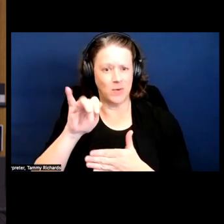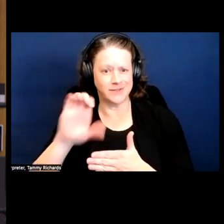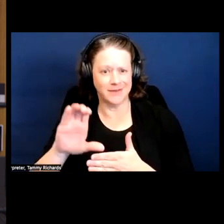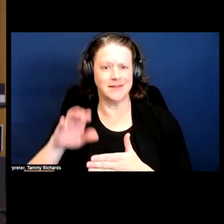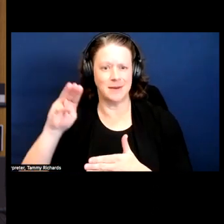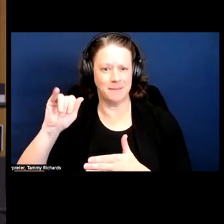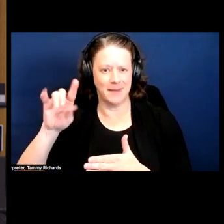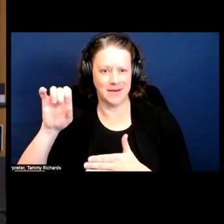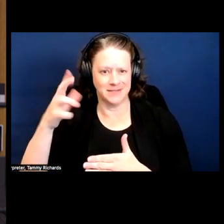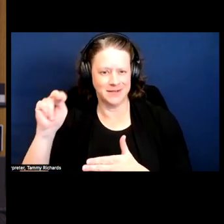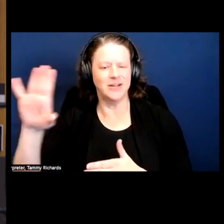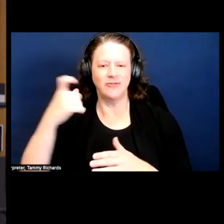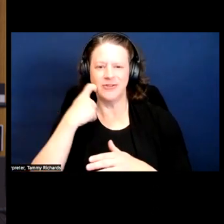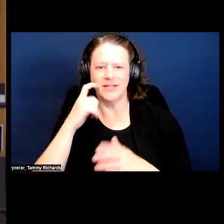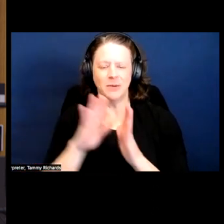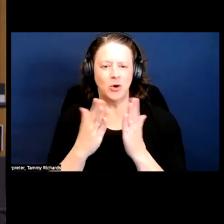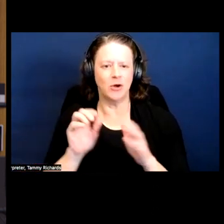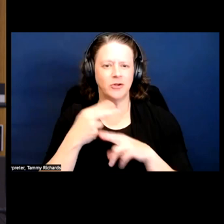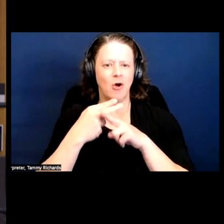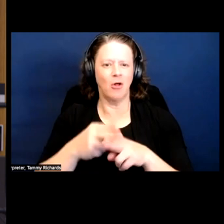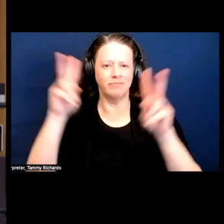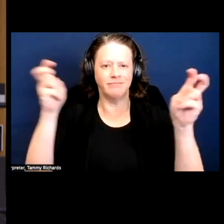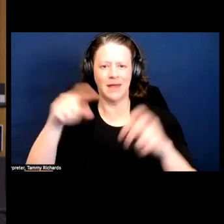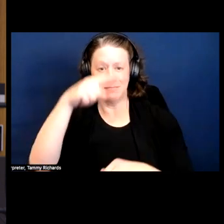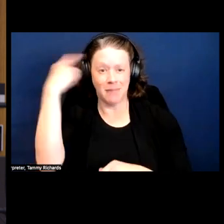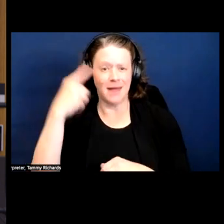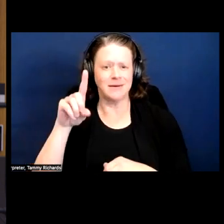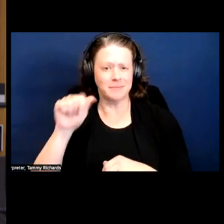and her most recent book is called Black Disability Politics.